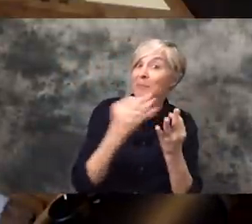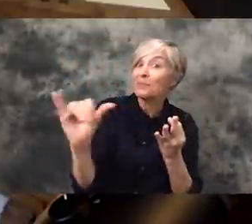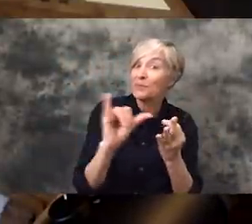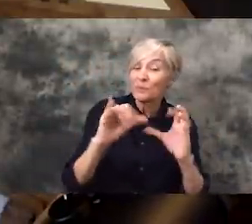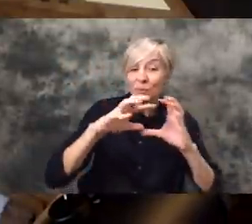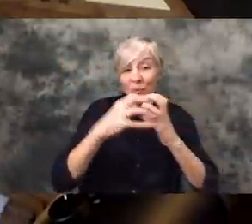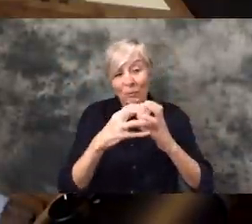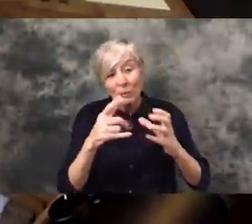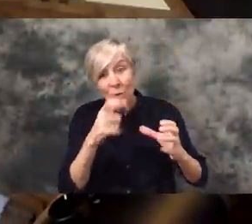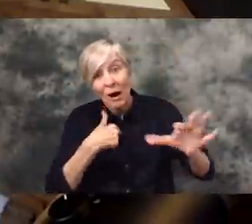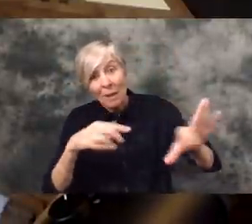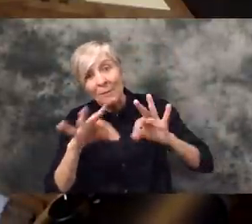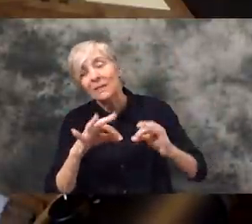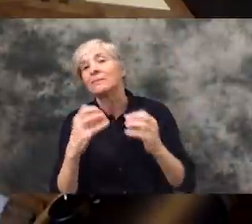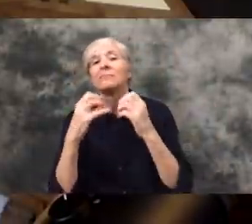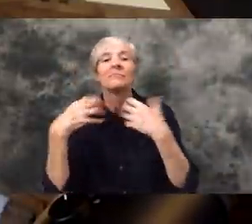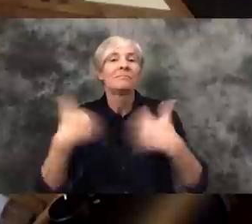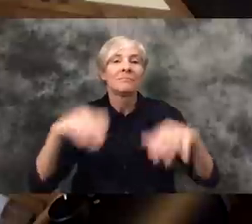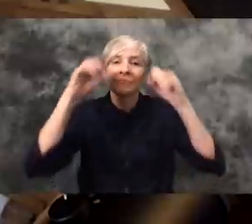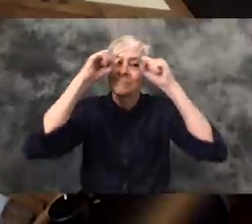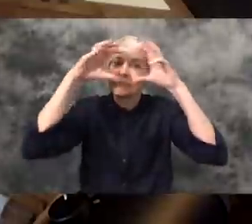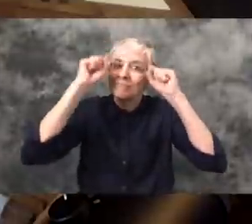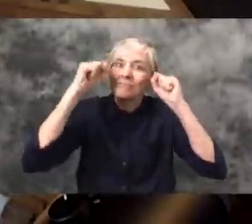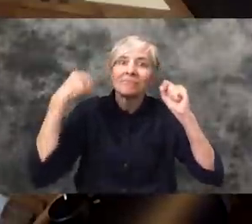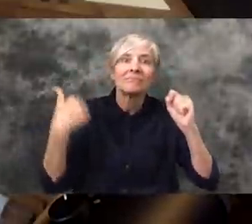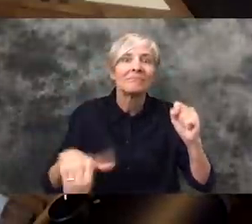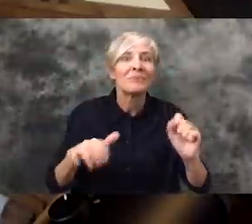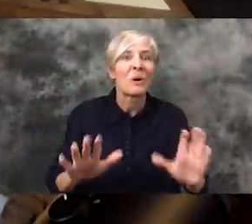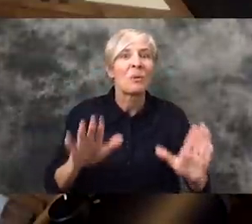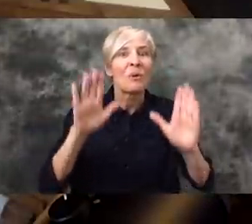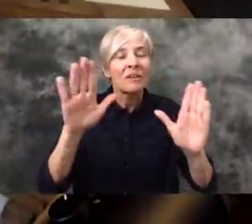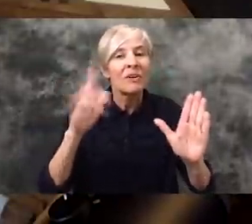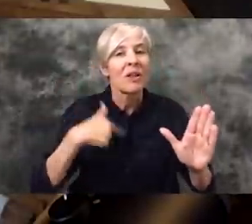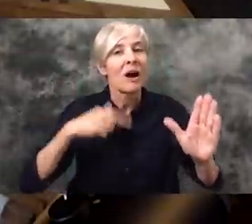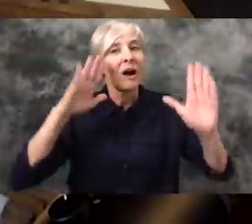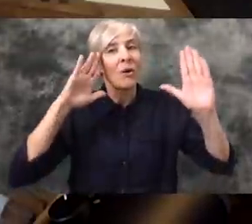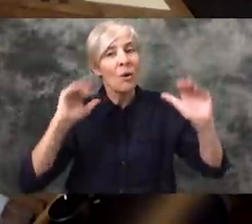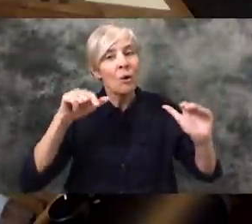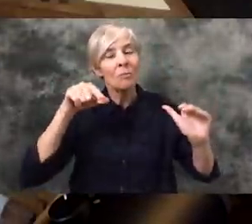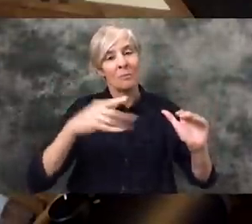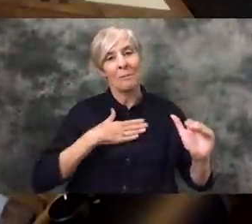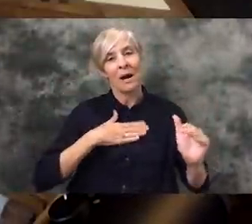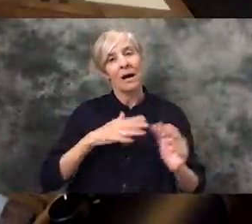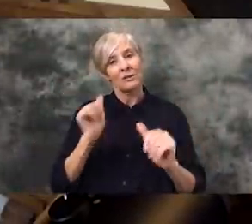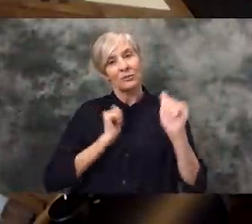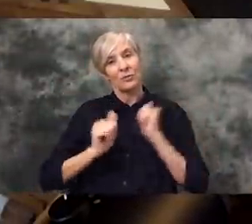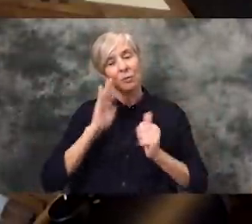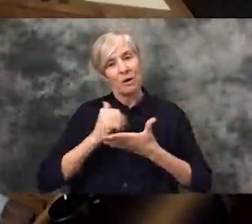has been remarkable and eye-opening and I hope that this helps all of you out